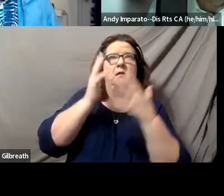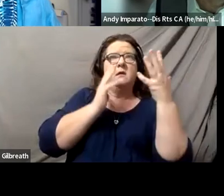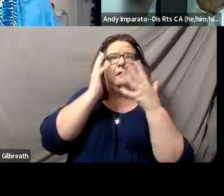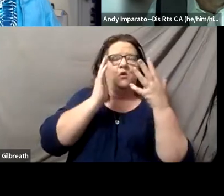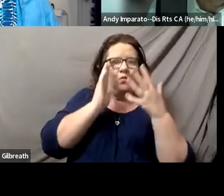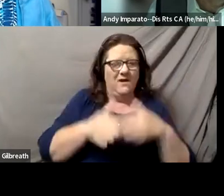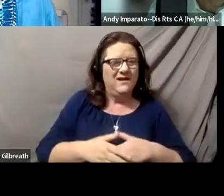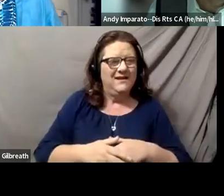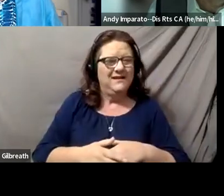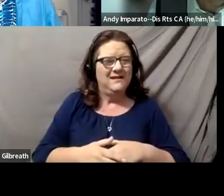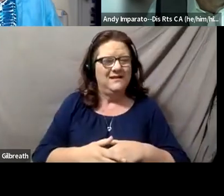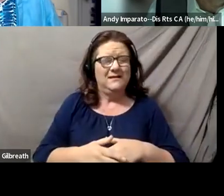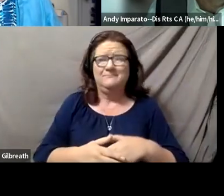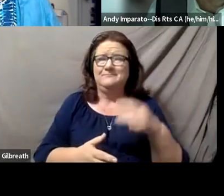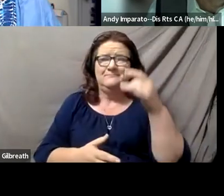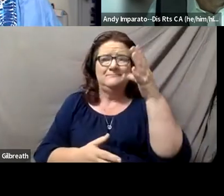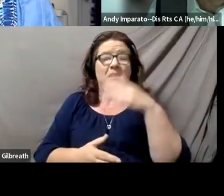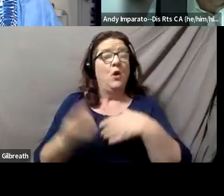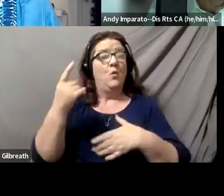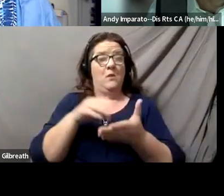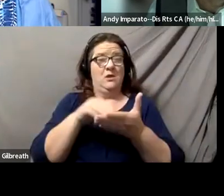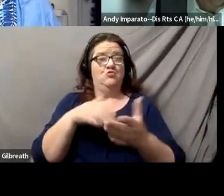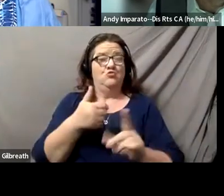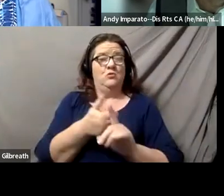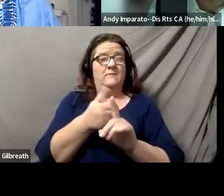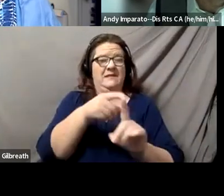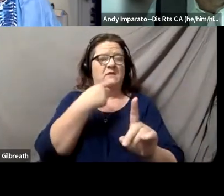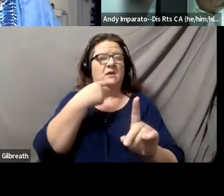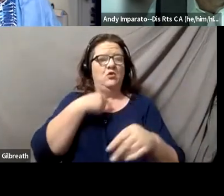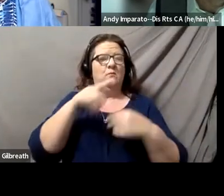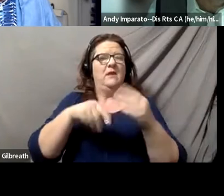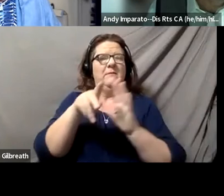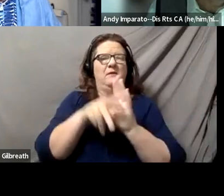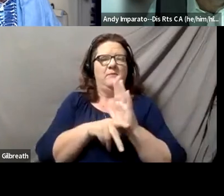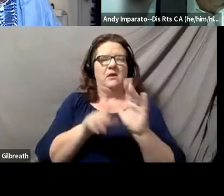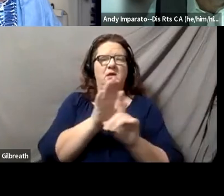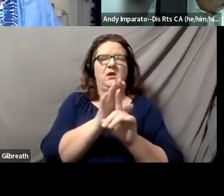So one of the students who told me about a policy, which was being changed,